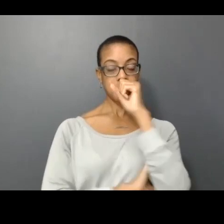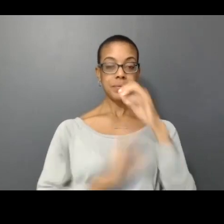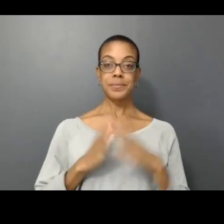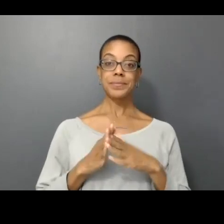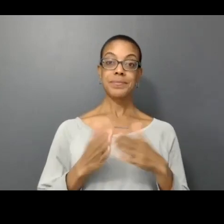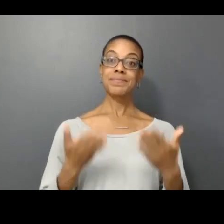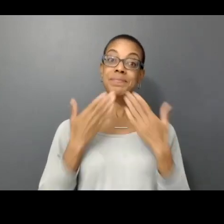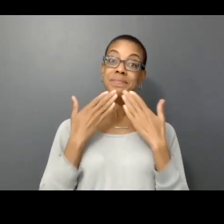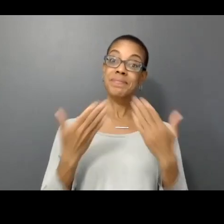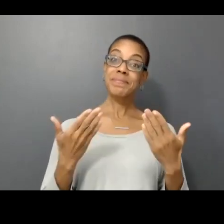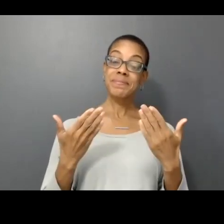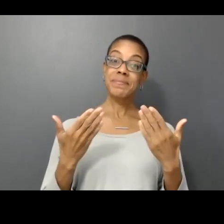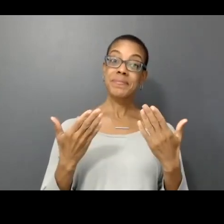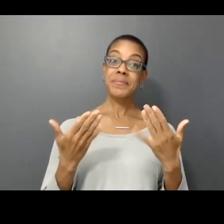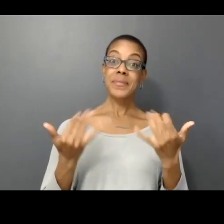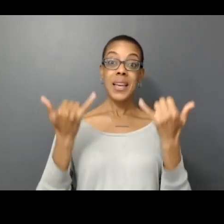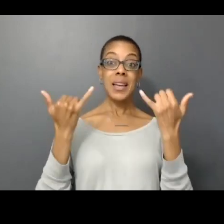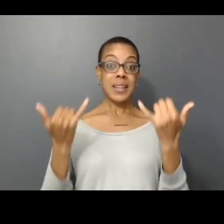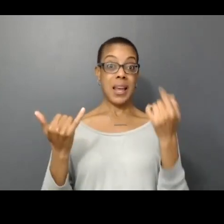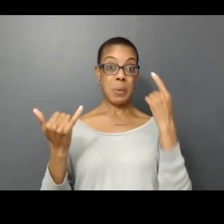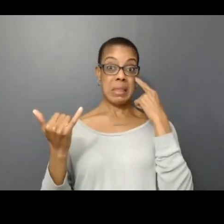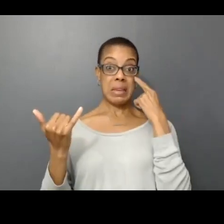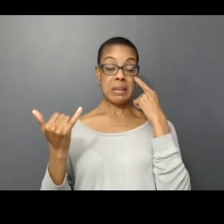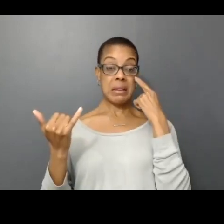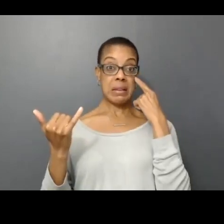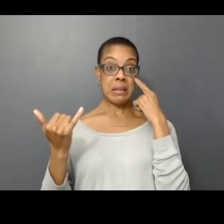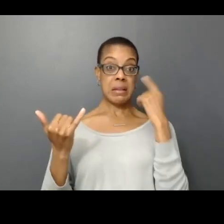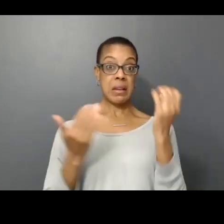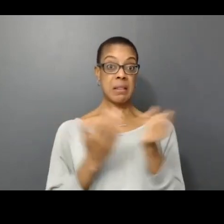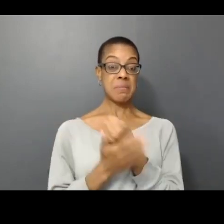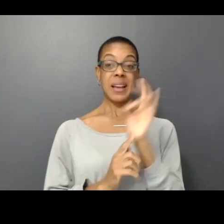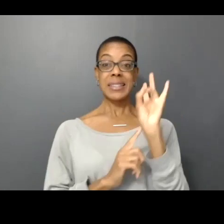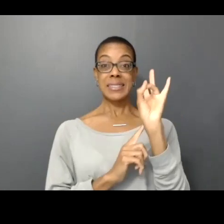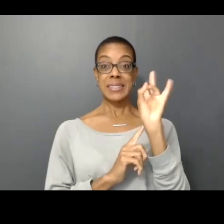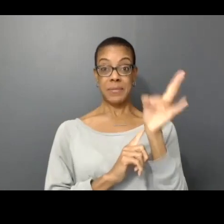So I think this is a great time if we can take a seven minute break and then